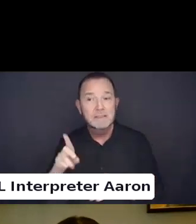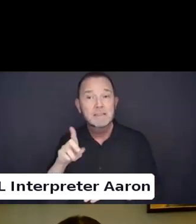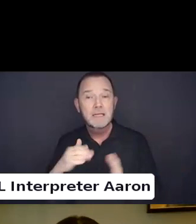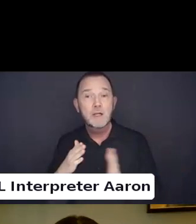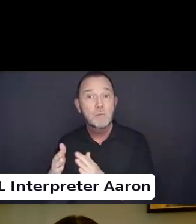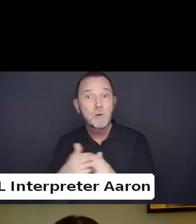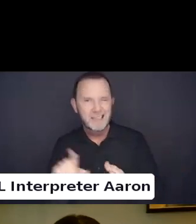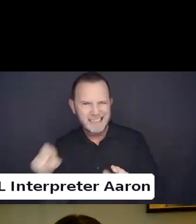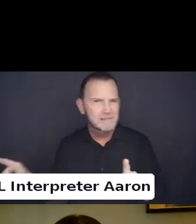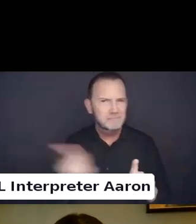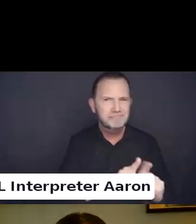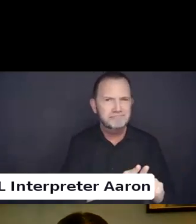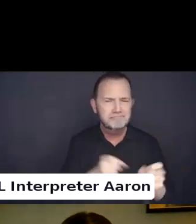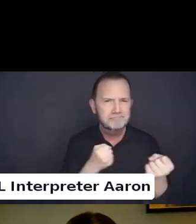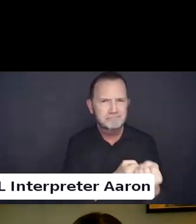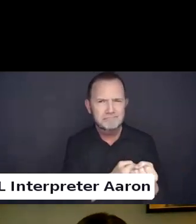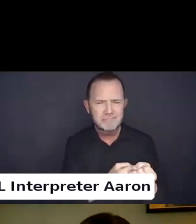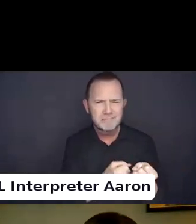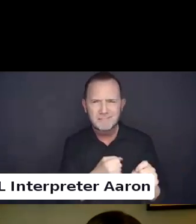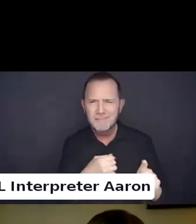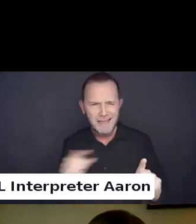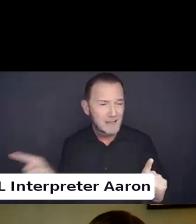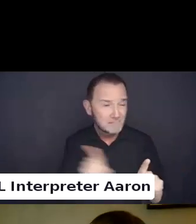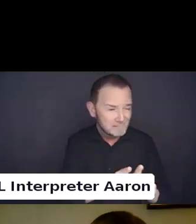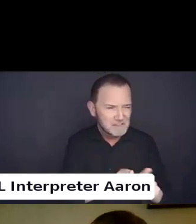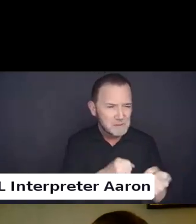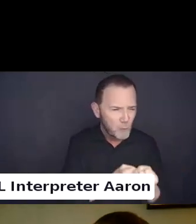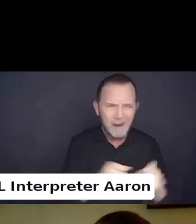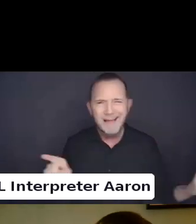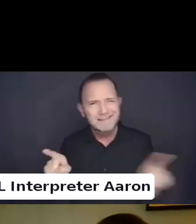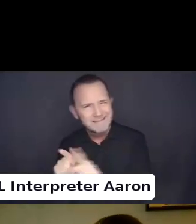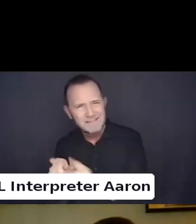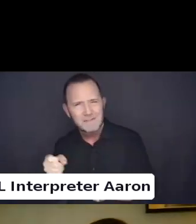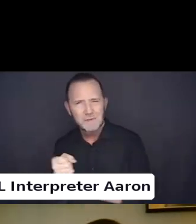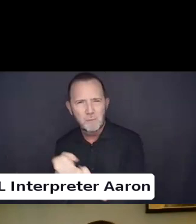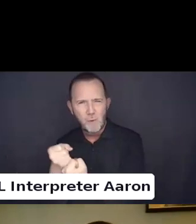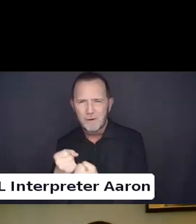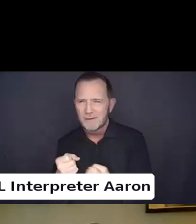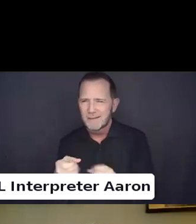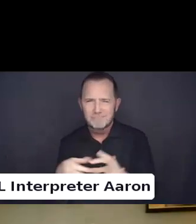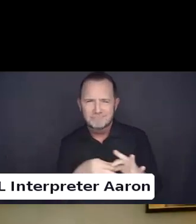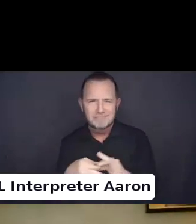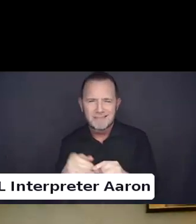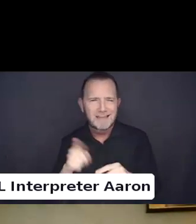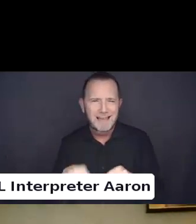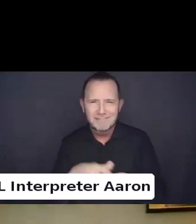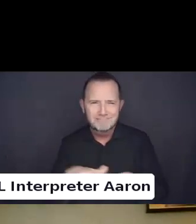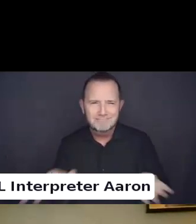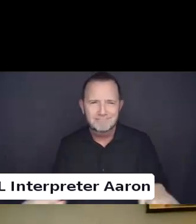is part of the LGBT Q community and vice versa. I will add. This is Claudia.